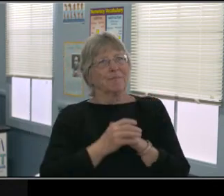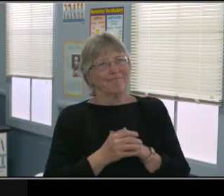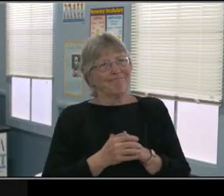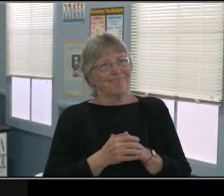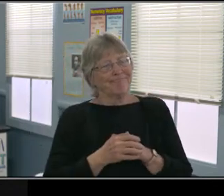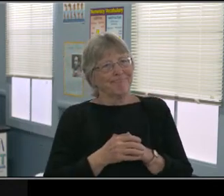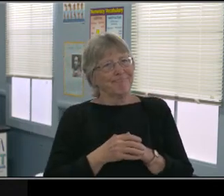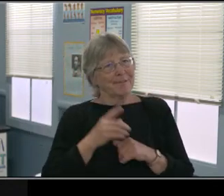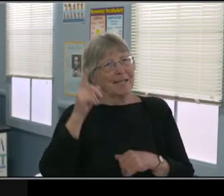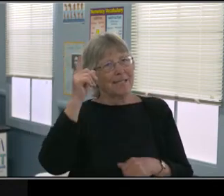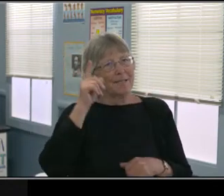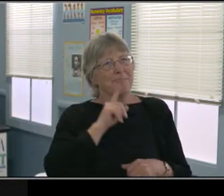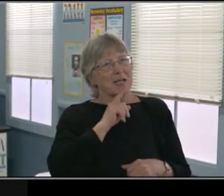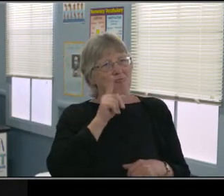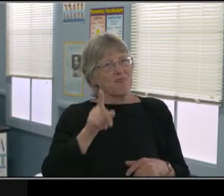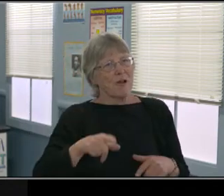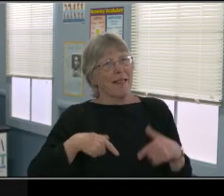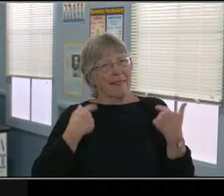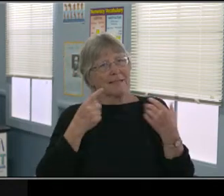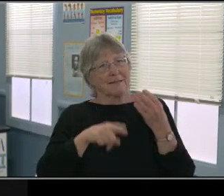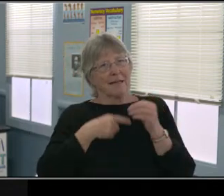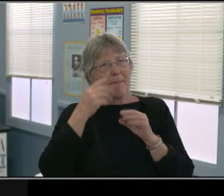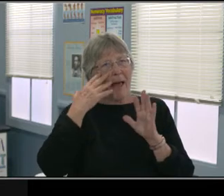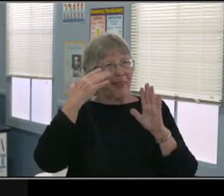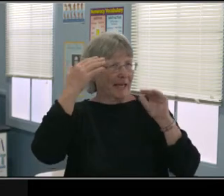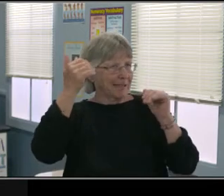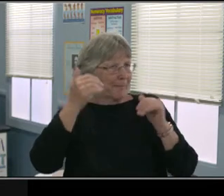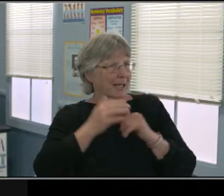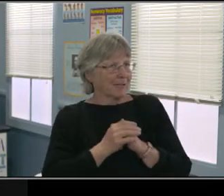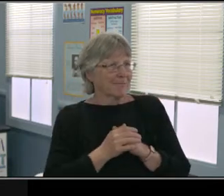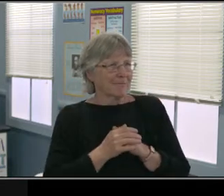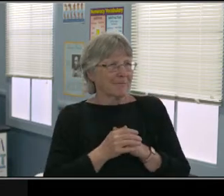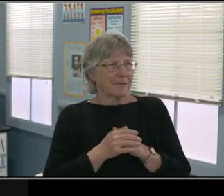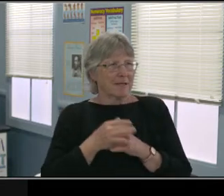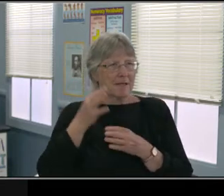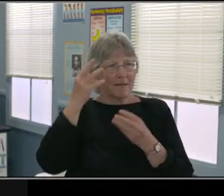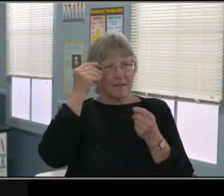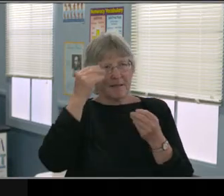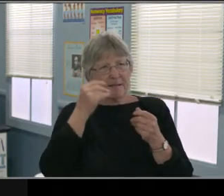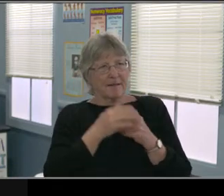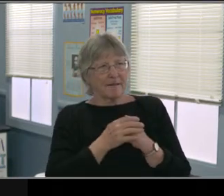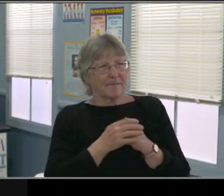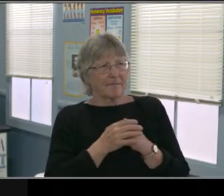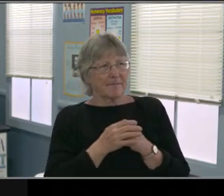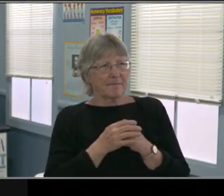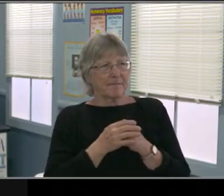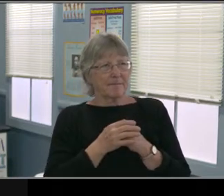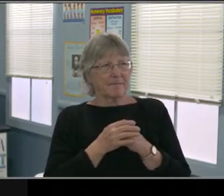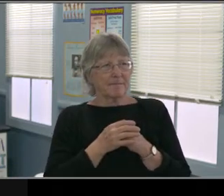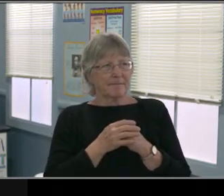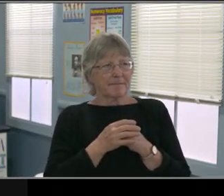I just wanna say that I know Mike Anderson usually conducts such behavior workshops in person.